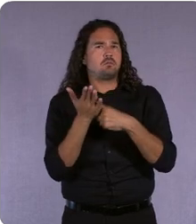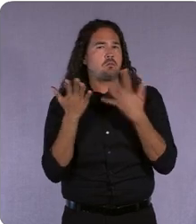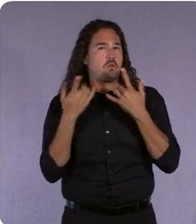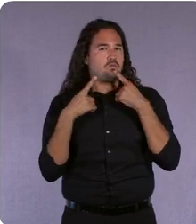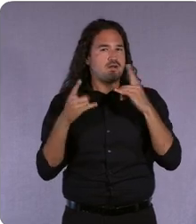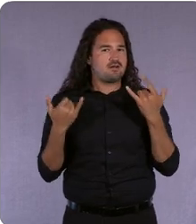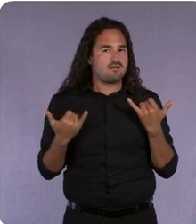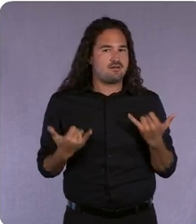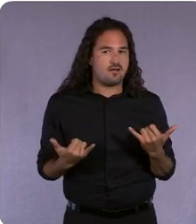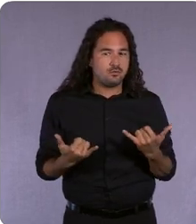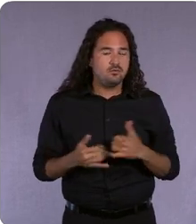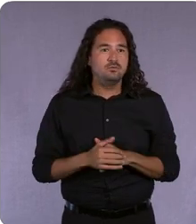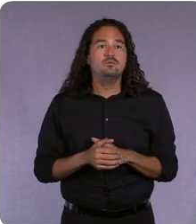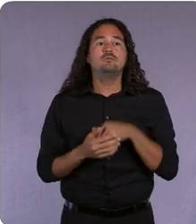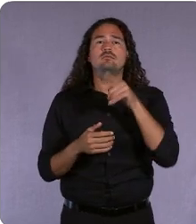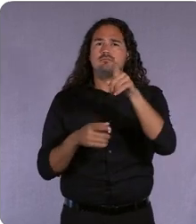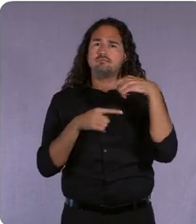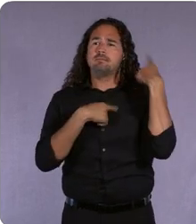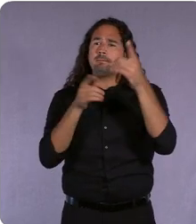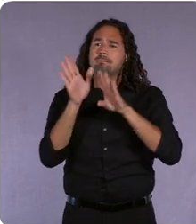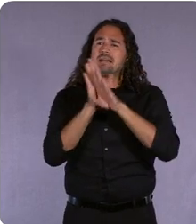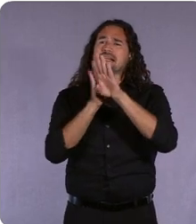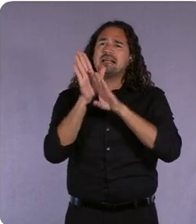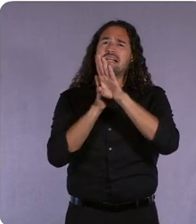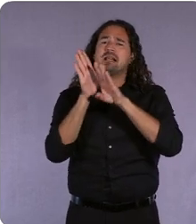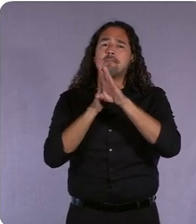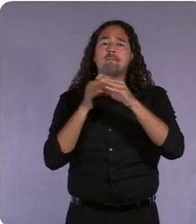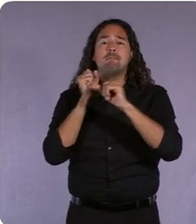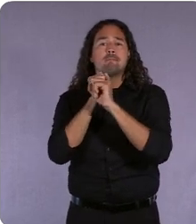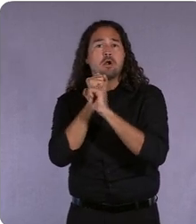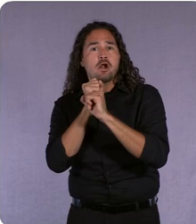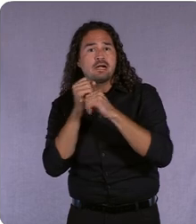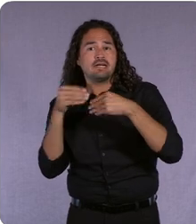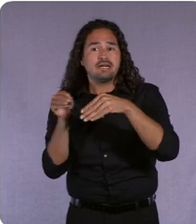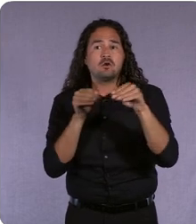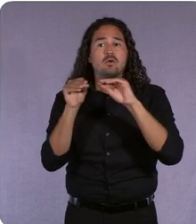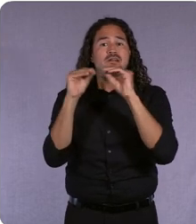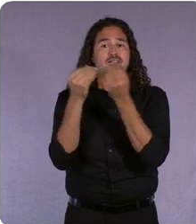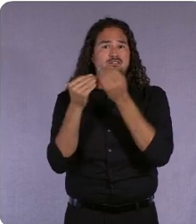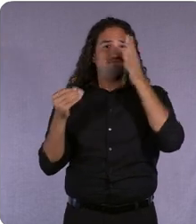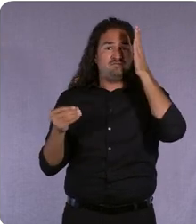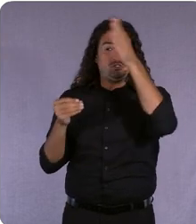you've been building the marketing organizations of tomorrow since before the pandemic. In the last